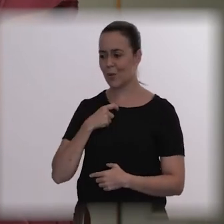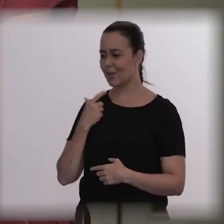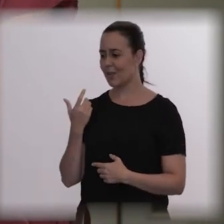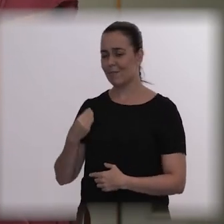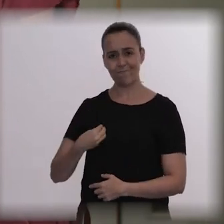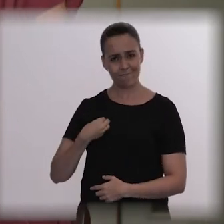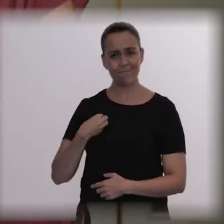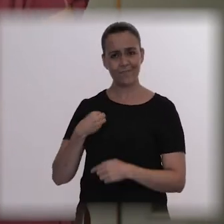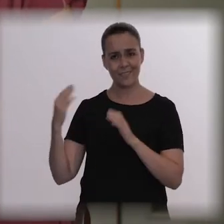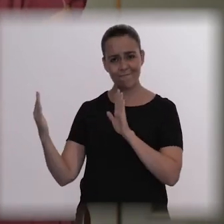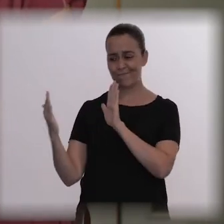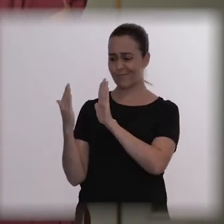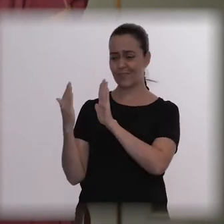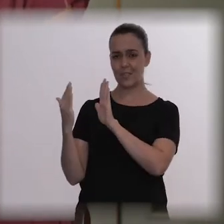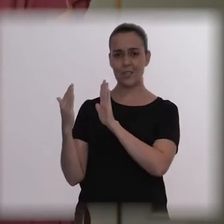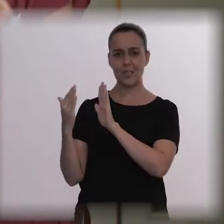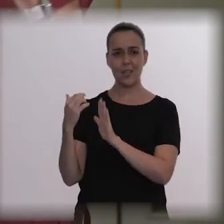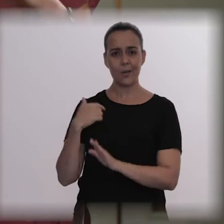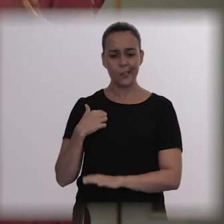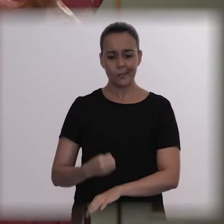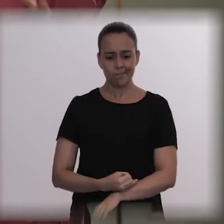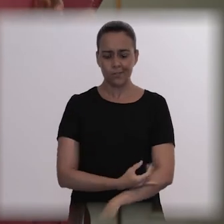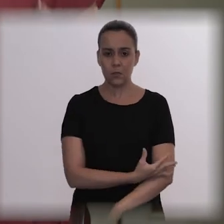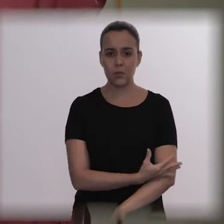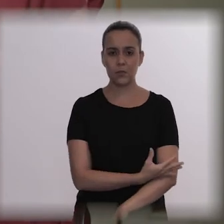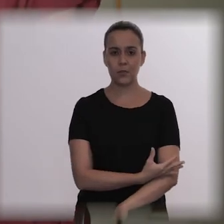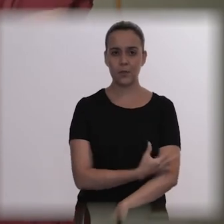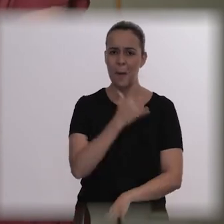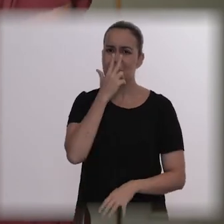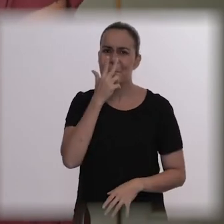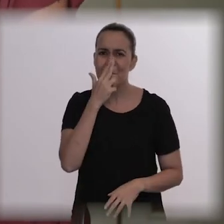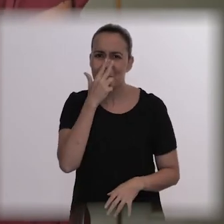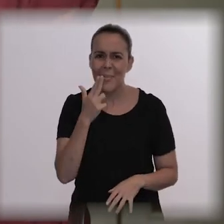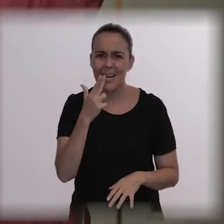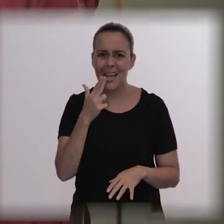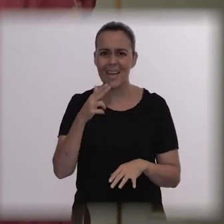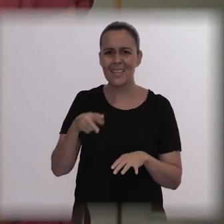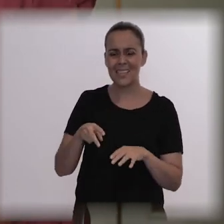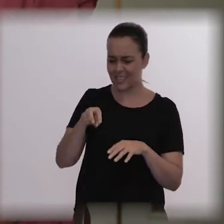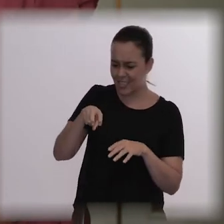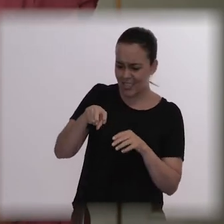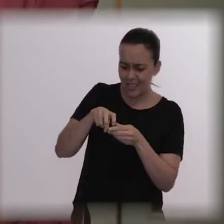But I feel that he took his legs and jumped. Nobody pushed him.